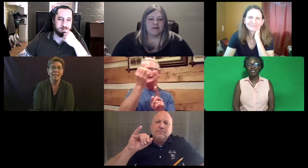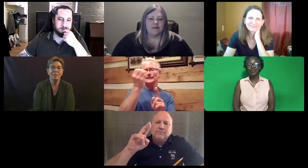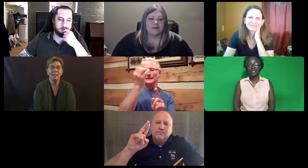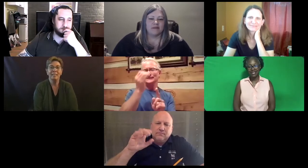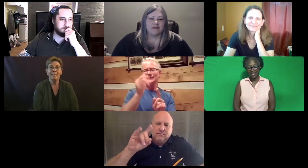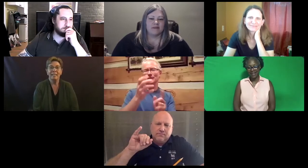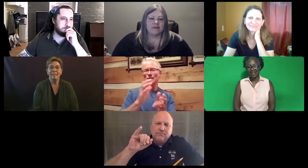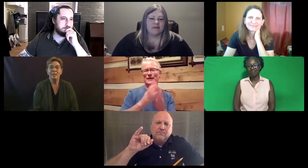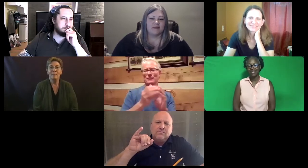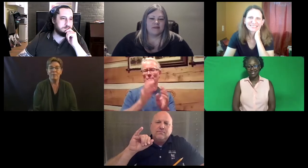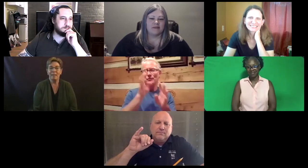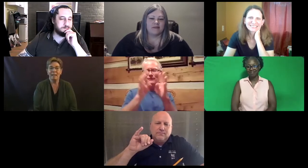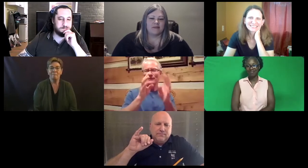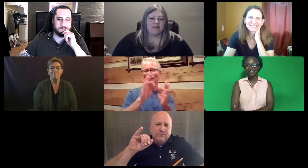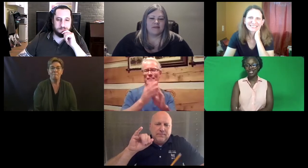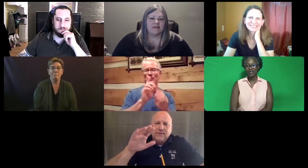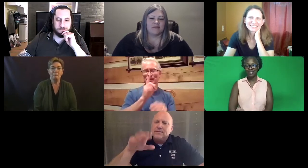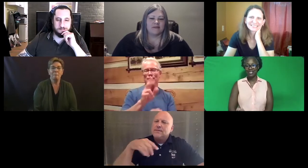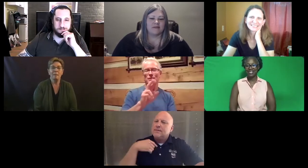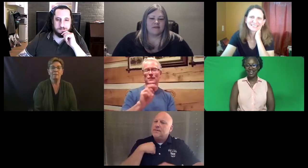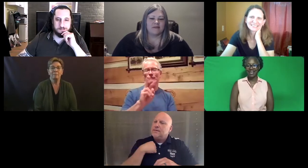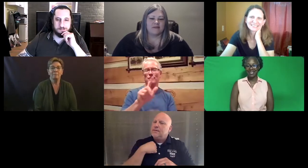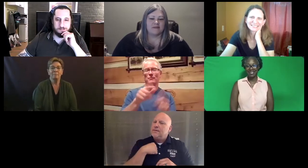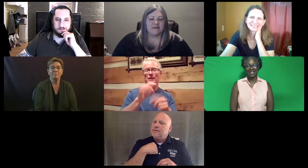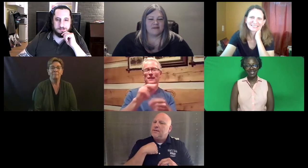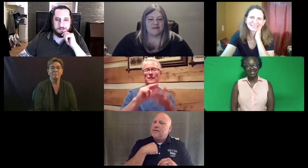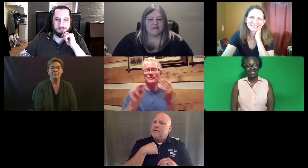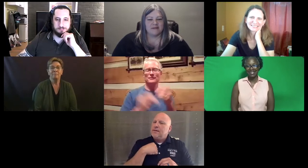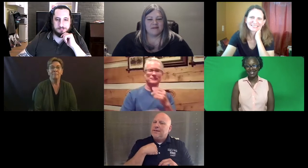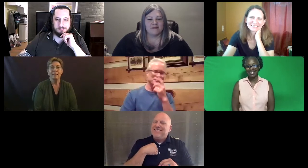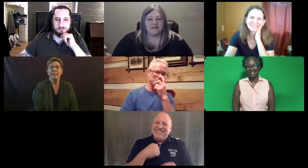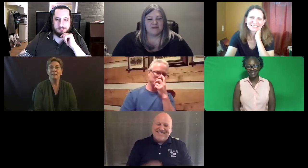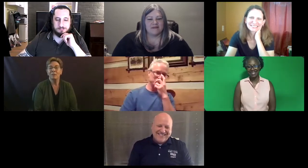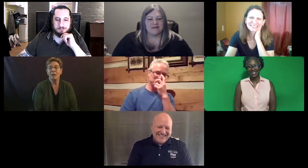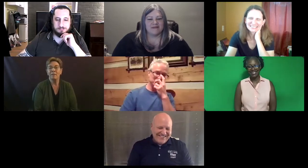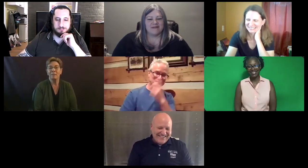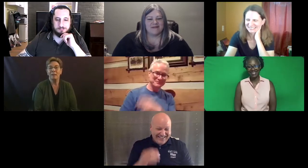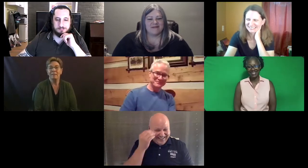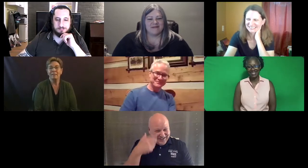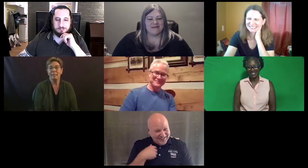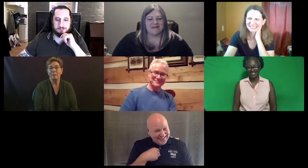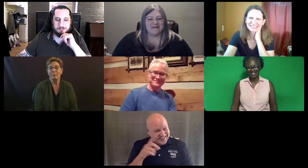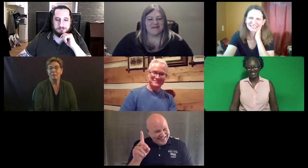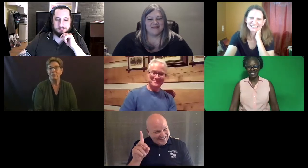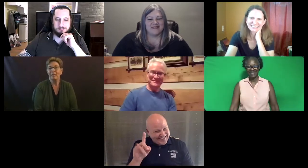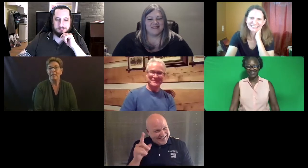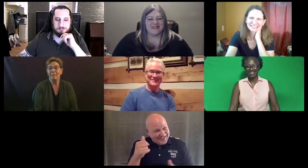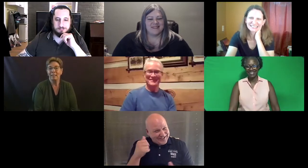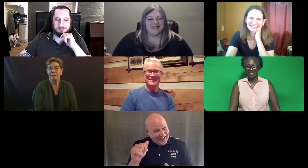You need to think about that. Trenton: UCDI. Cliff: Yeah, so that you have some kind of a label. You need to have a label.